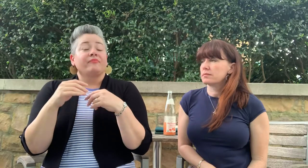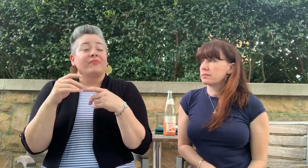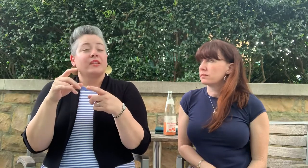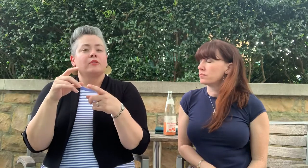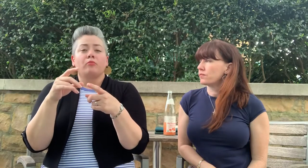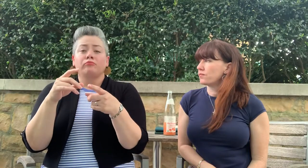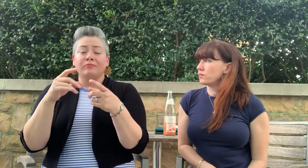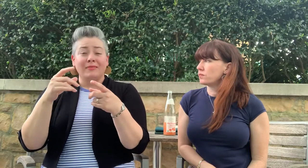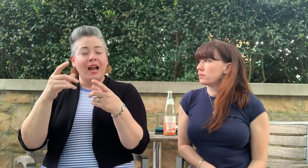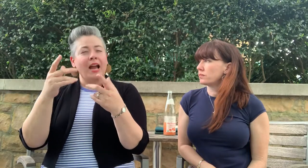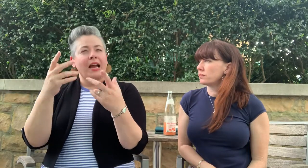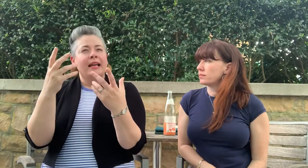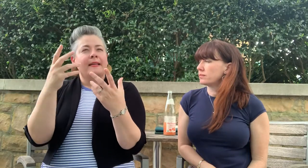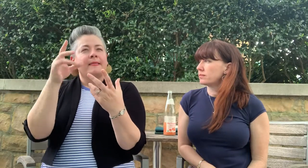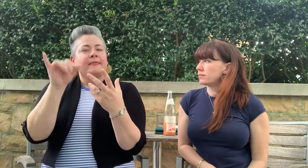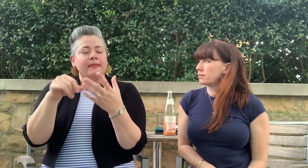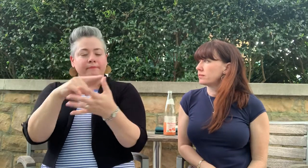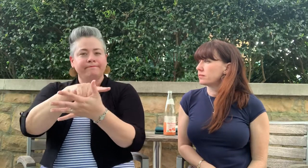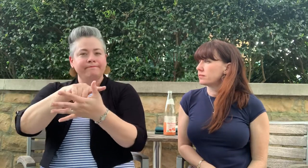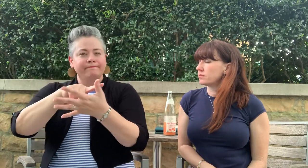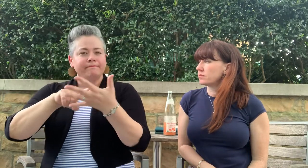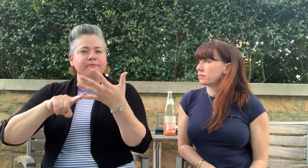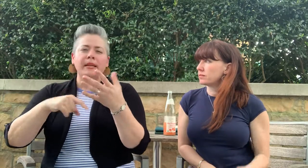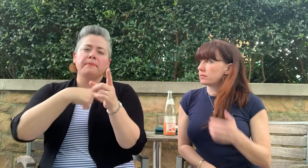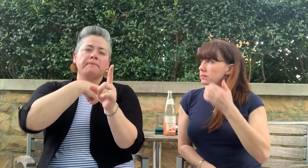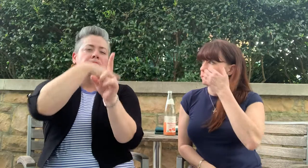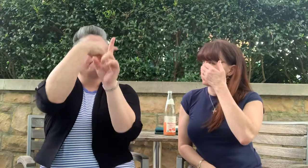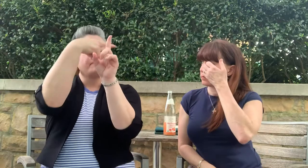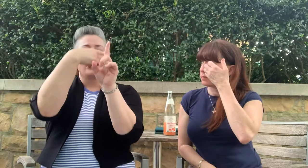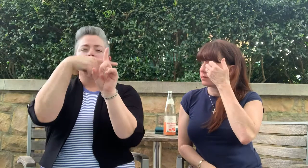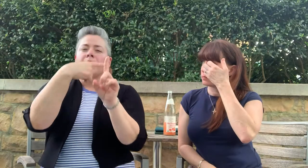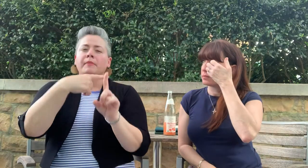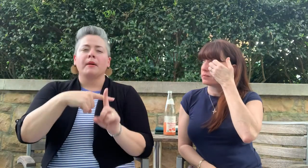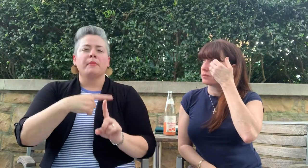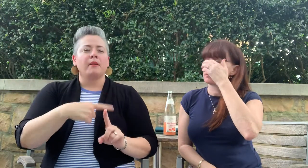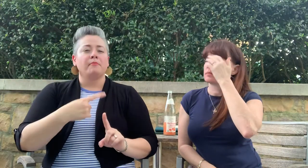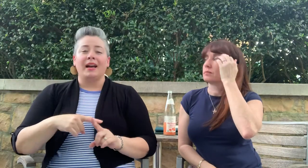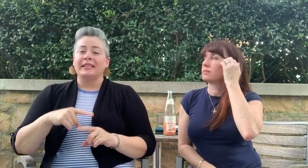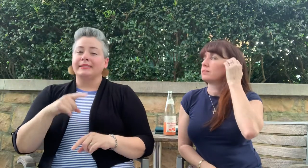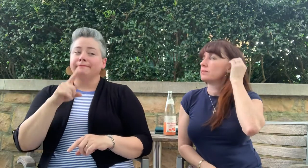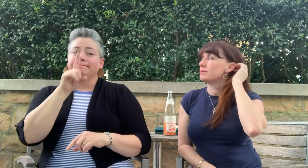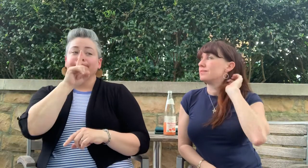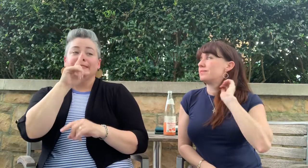Our review is all positive. I don't have anything negative.